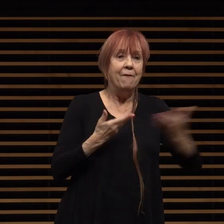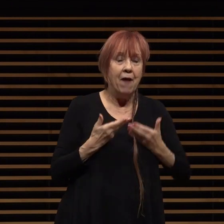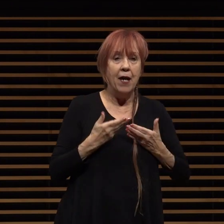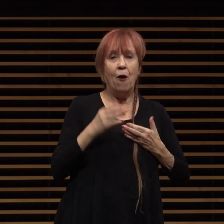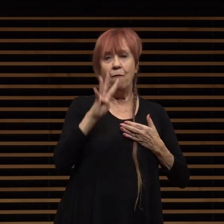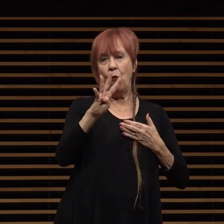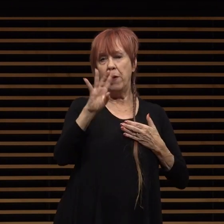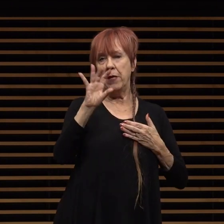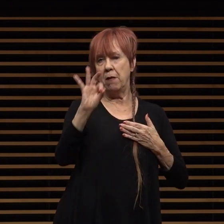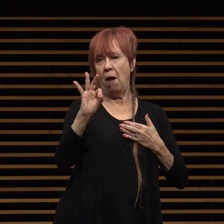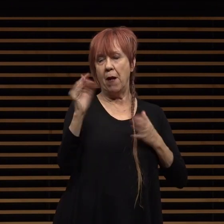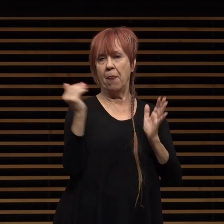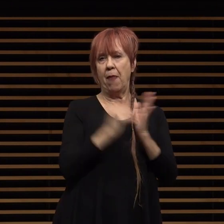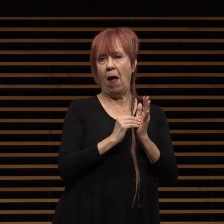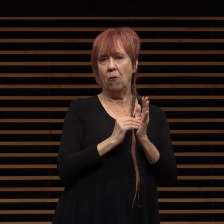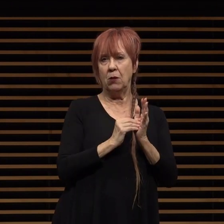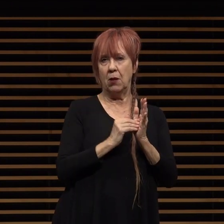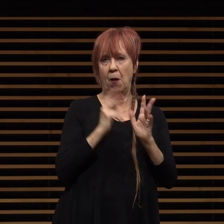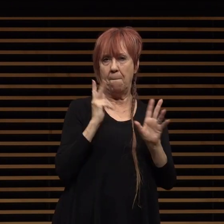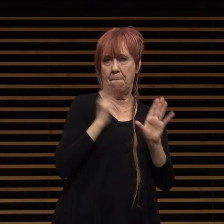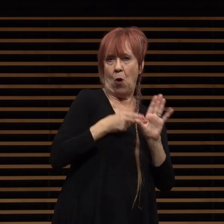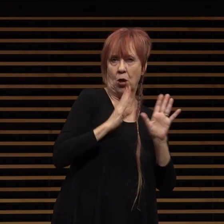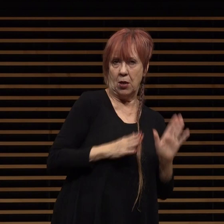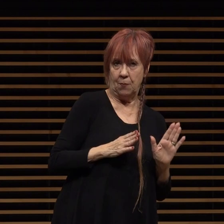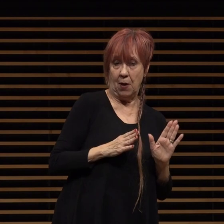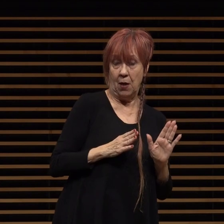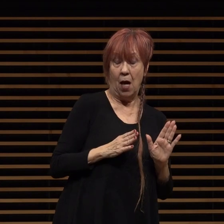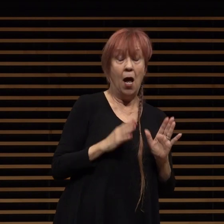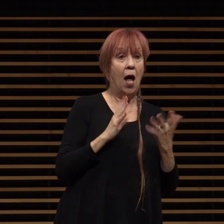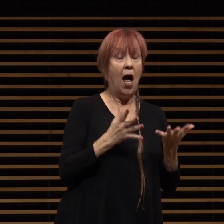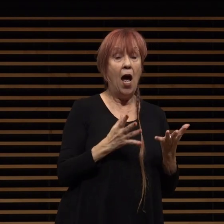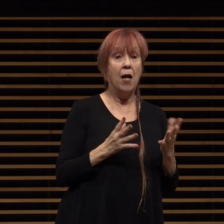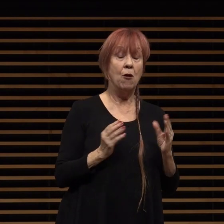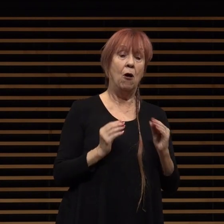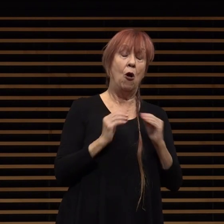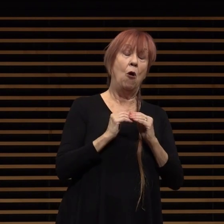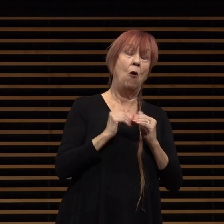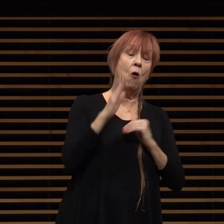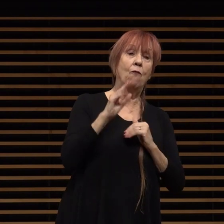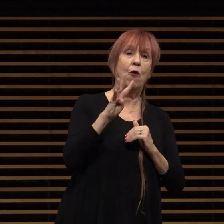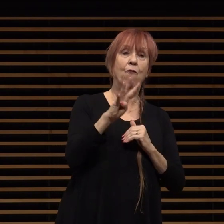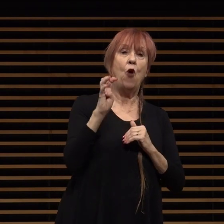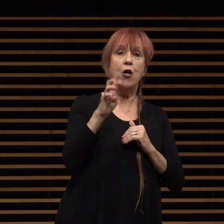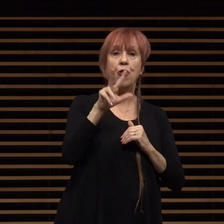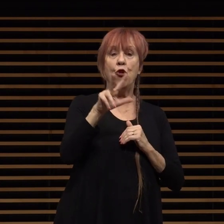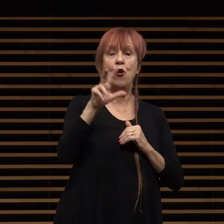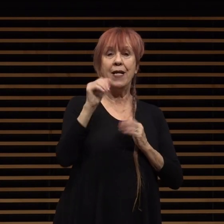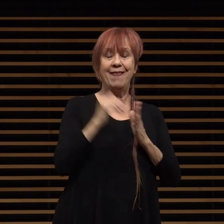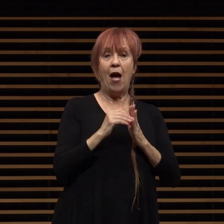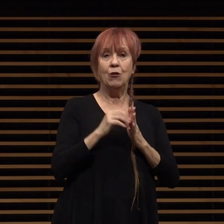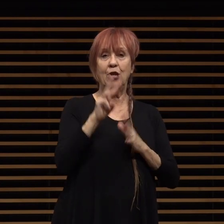and welcomed an increase in website hits